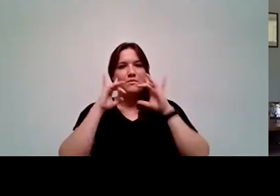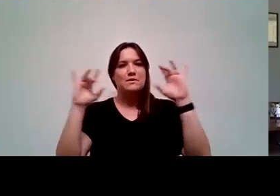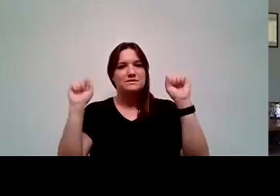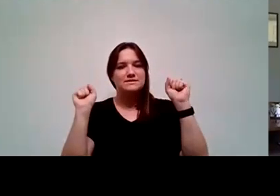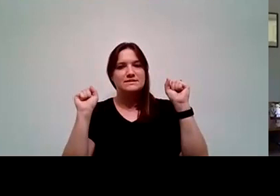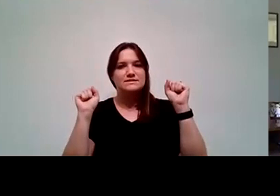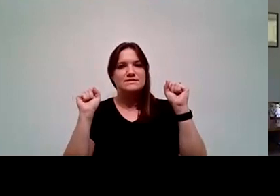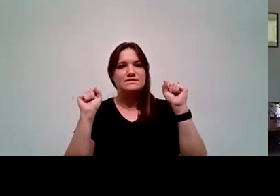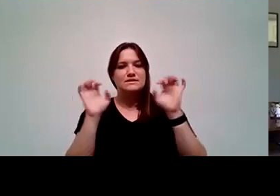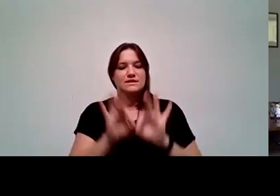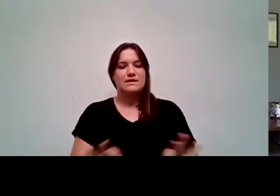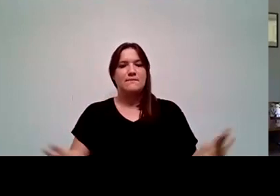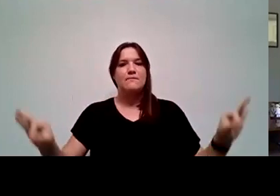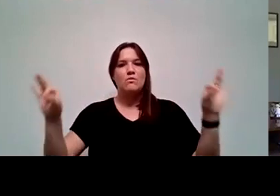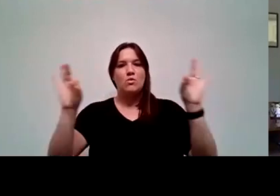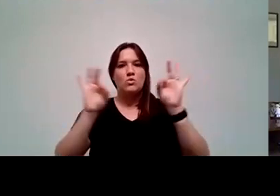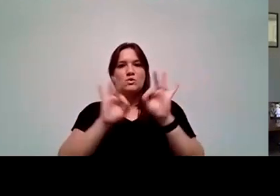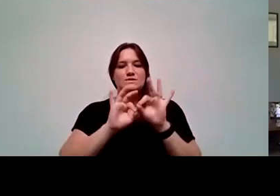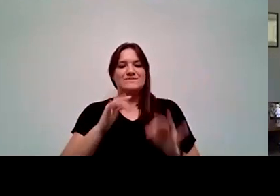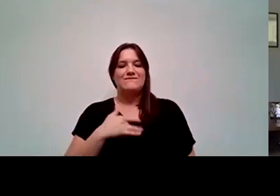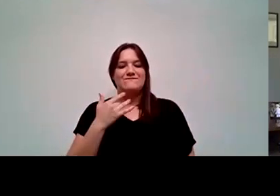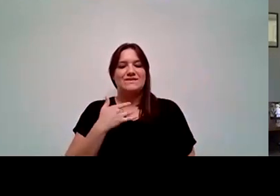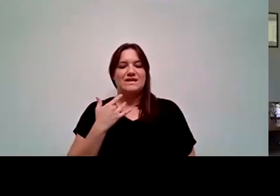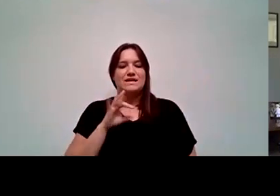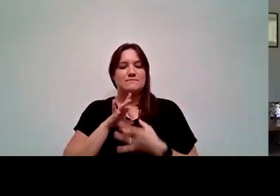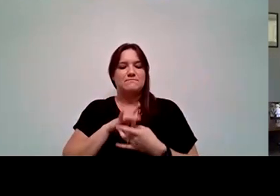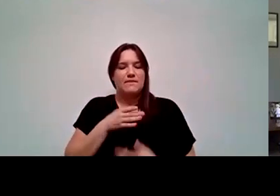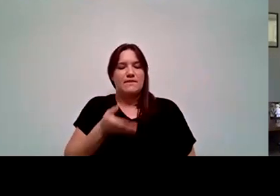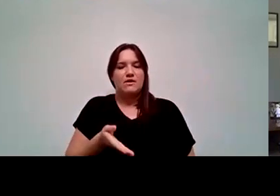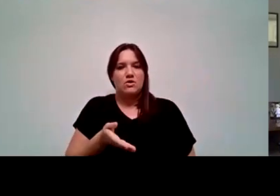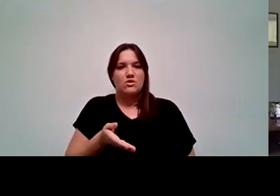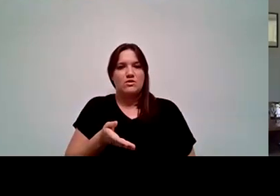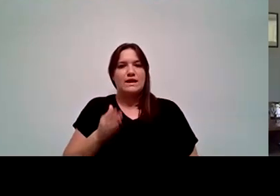is the importance of belonging and community. So we do that in a lot of different ways.